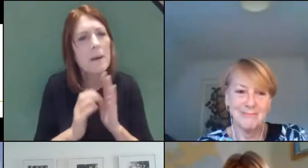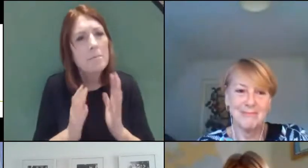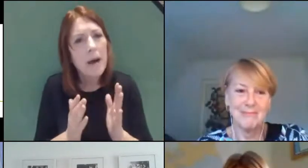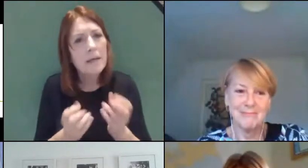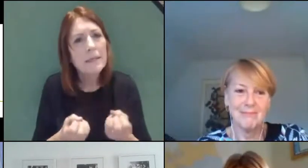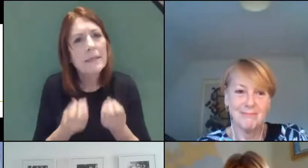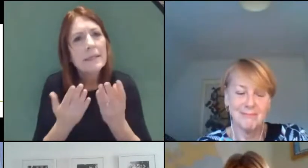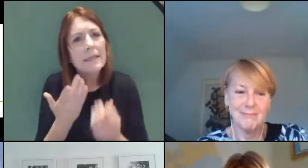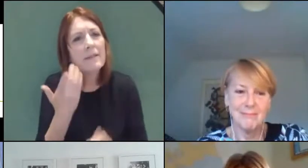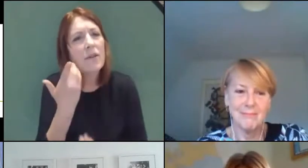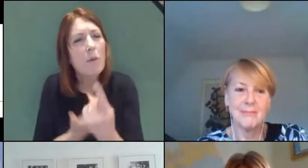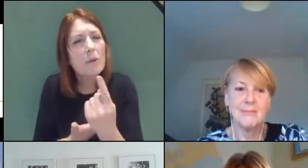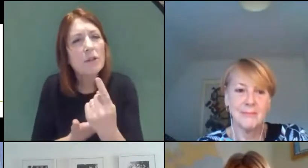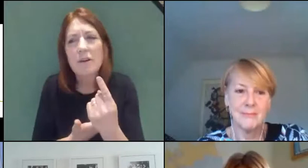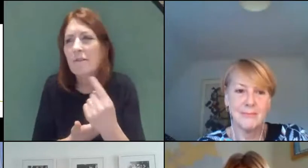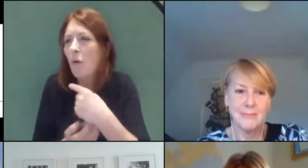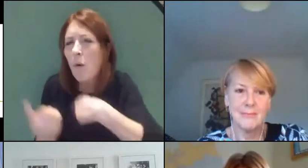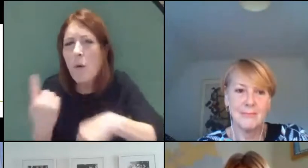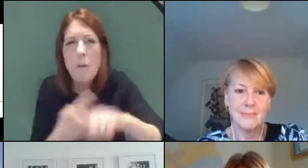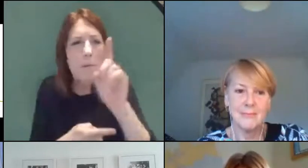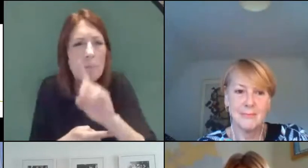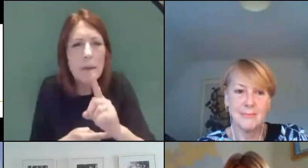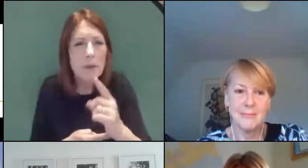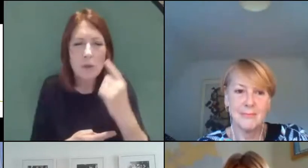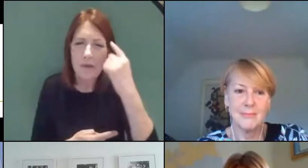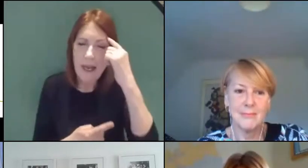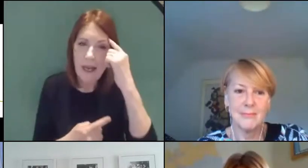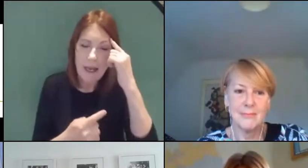people to think creatively and think how they can do things differently.